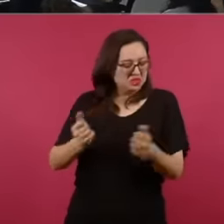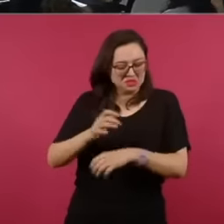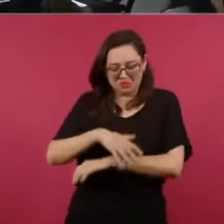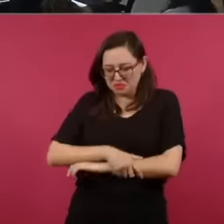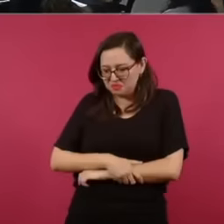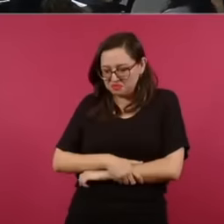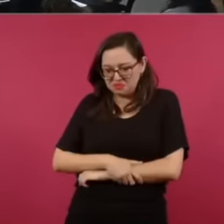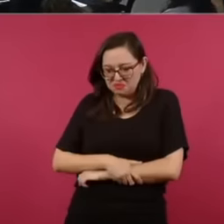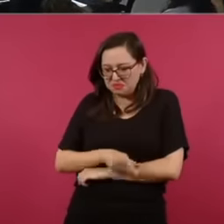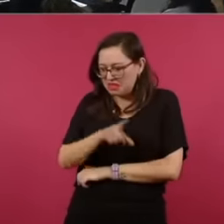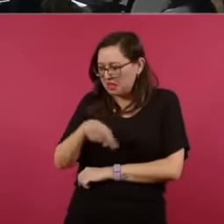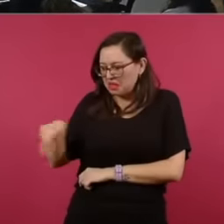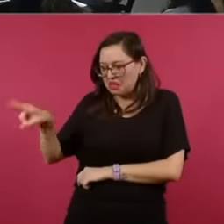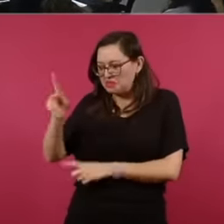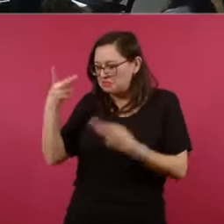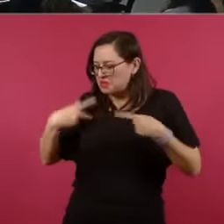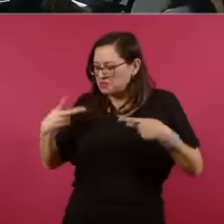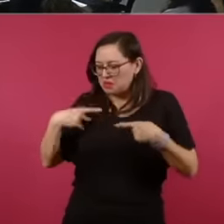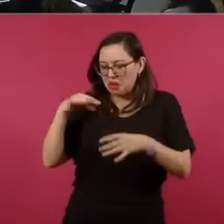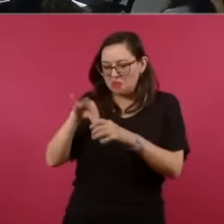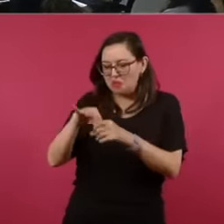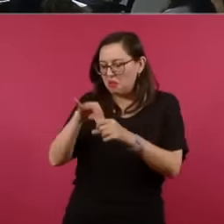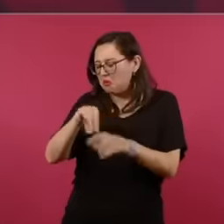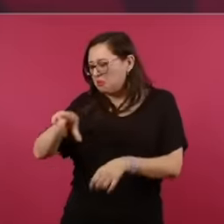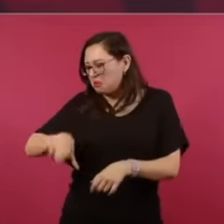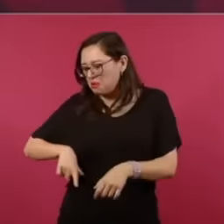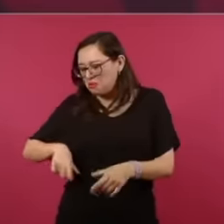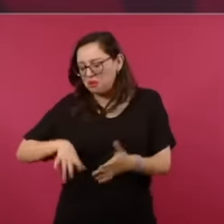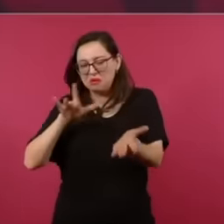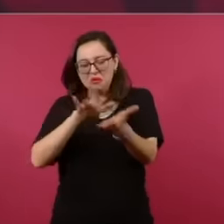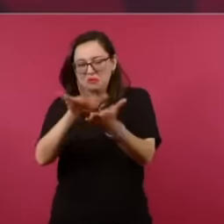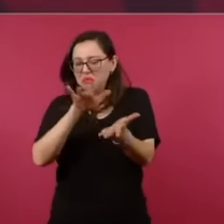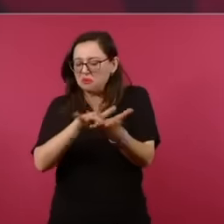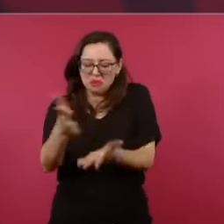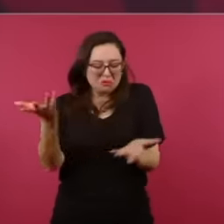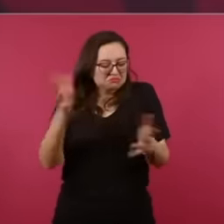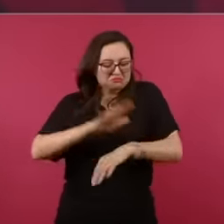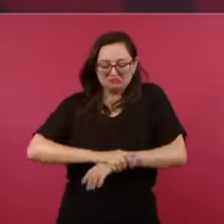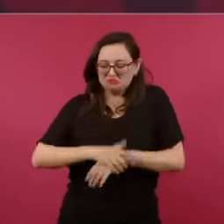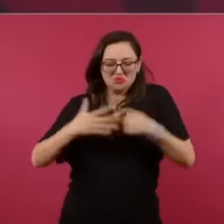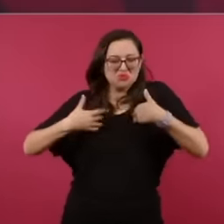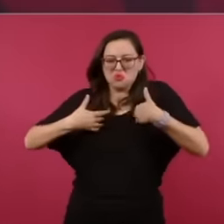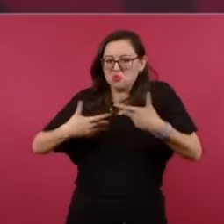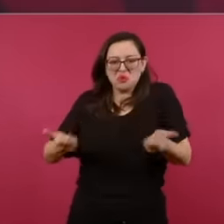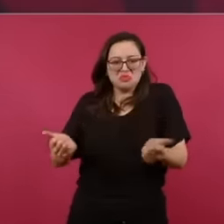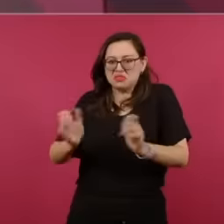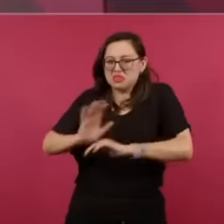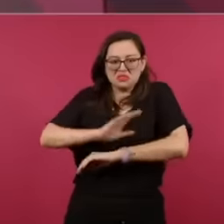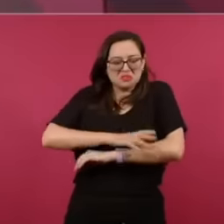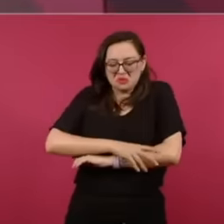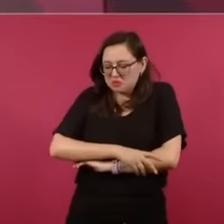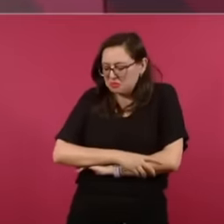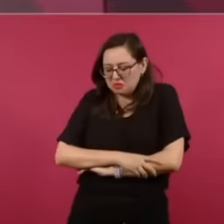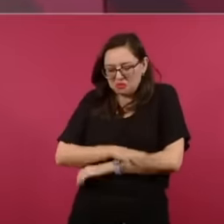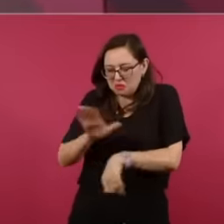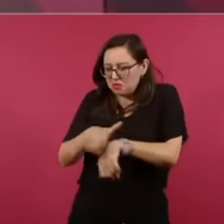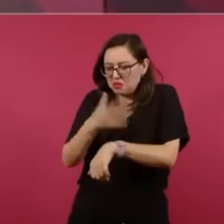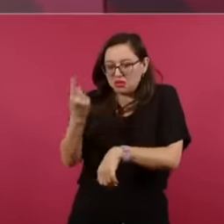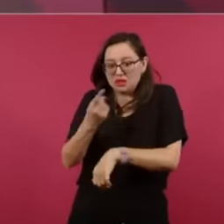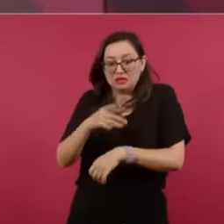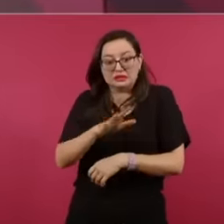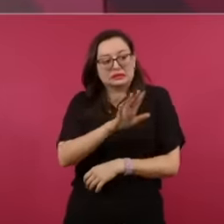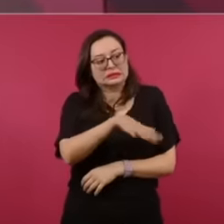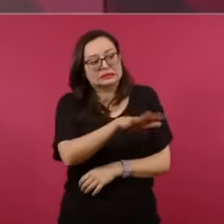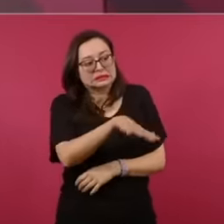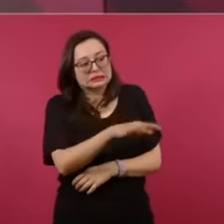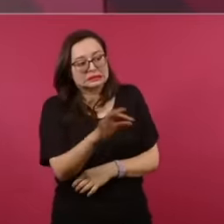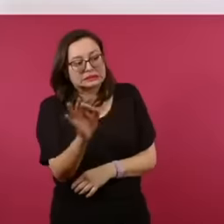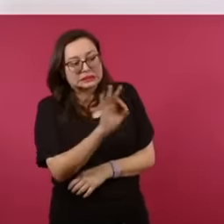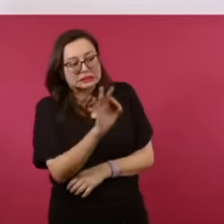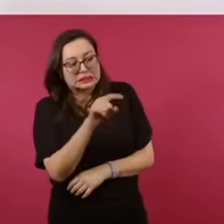understand because what you have to think with all due respect is that they put their finger in your